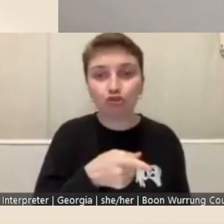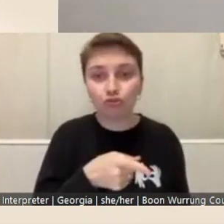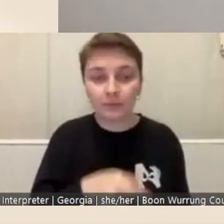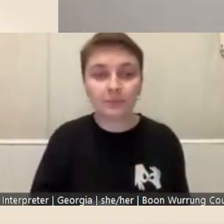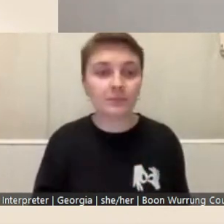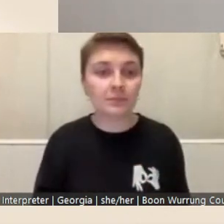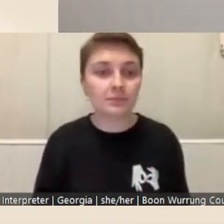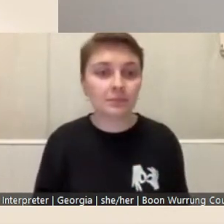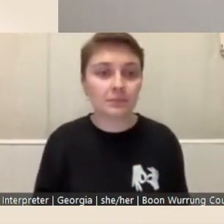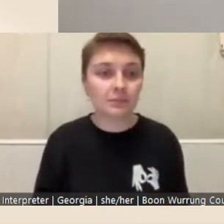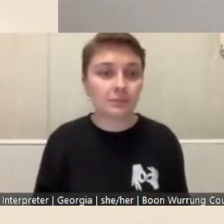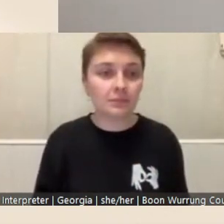Next slide please.